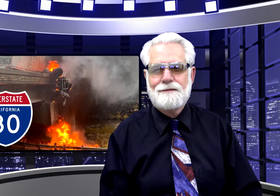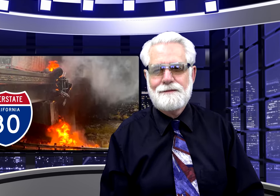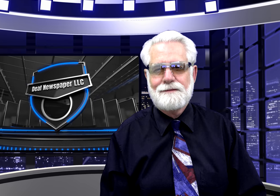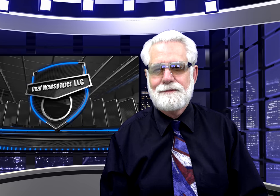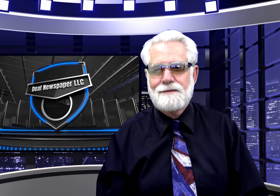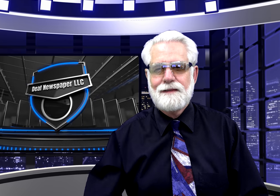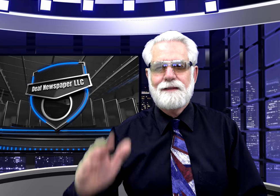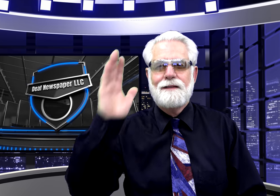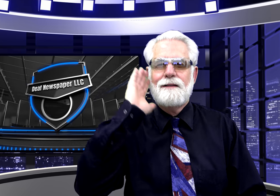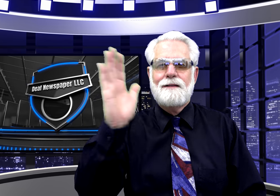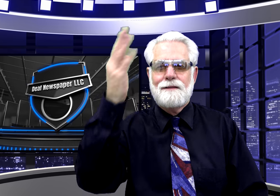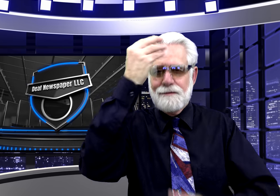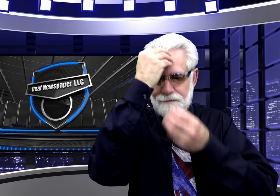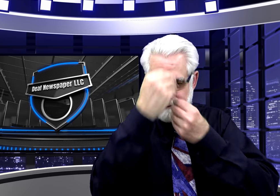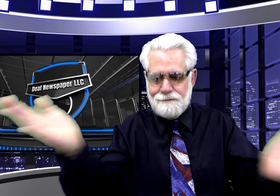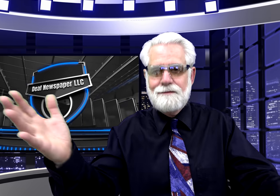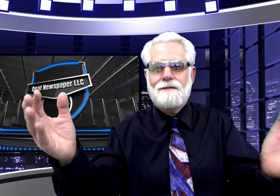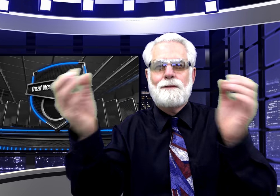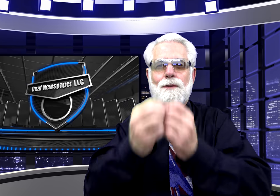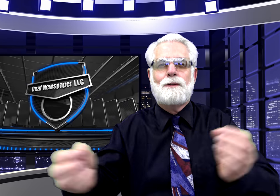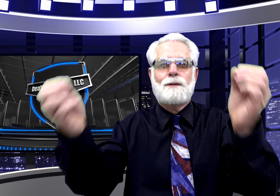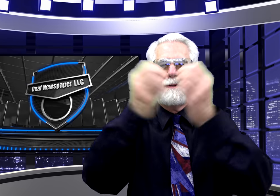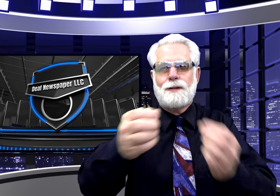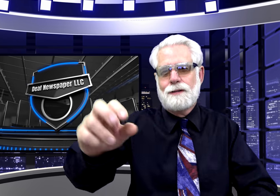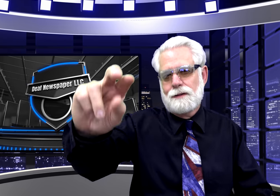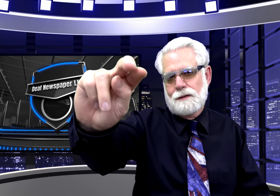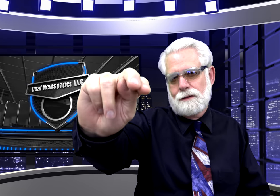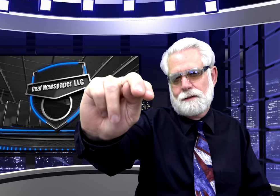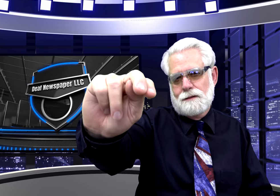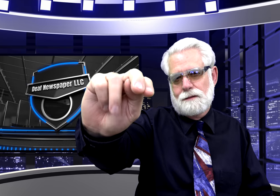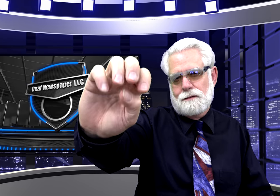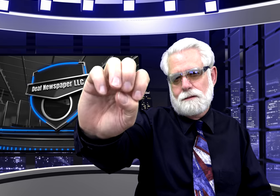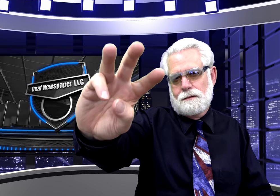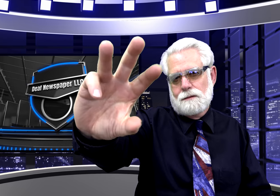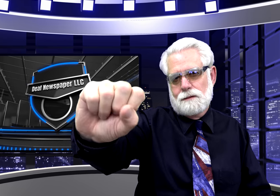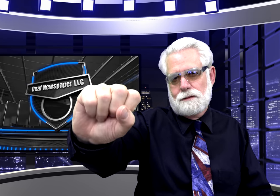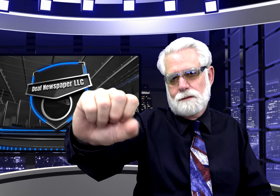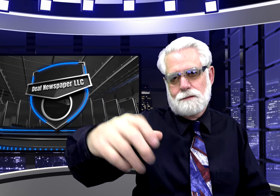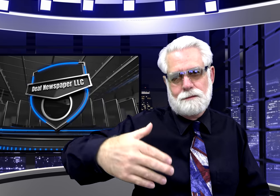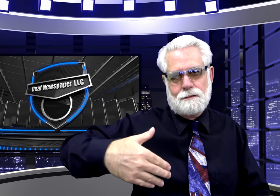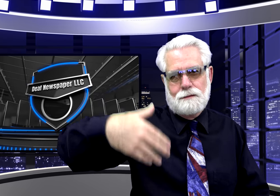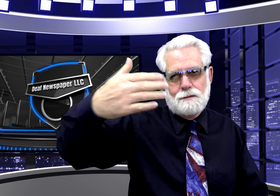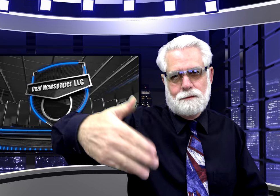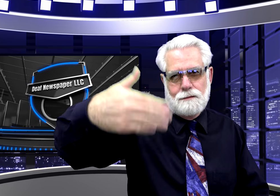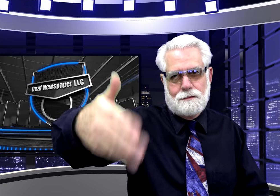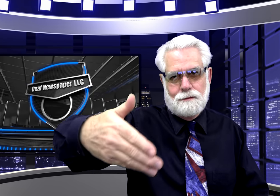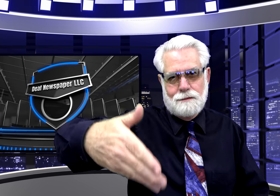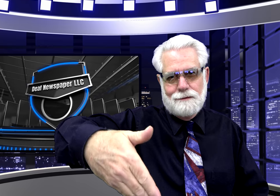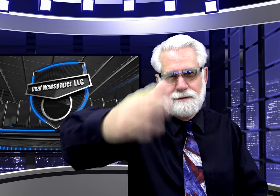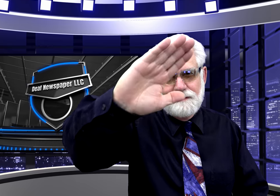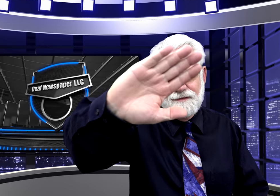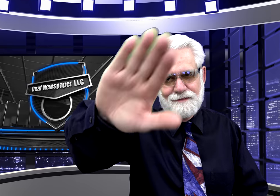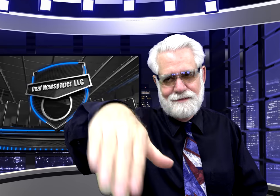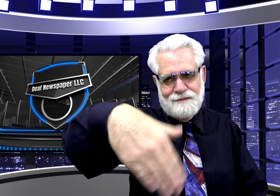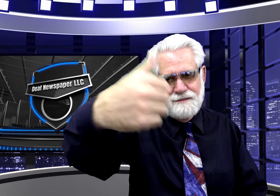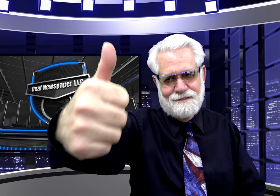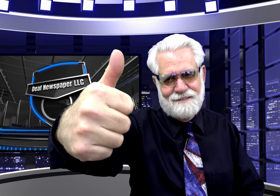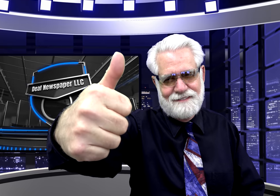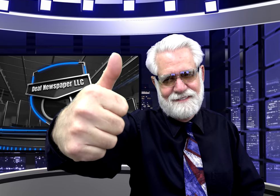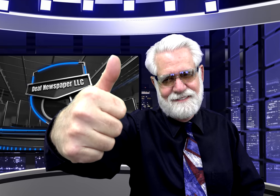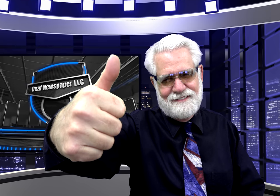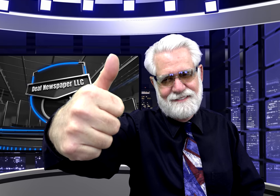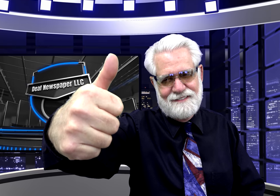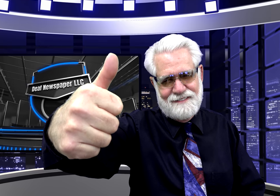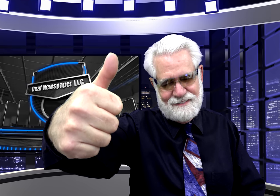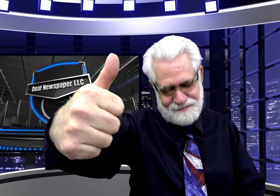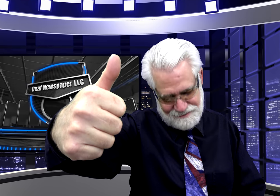Will let you know more and more news to come .. Alright!